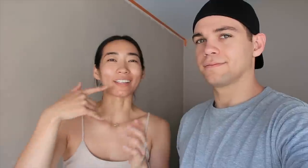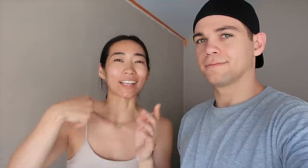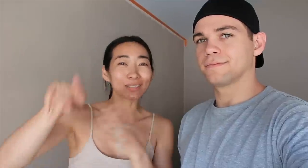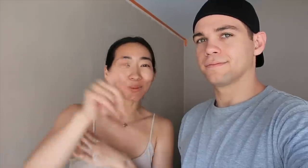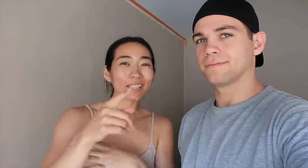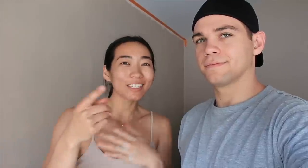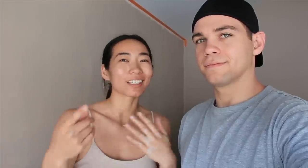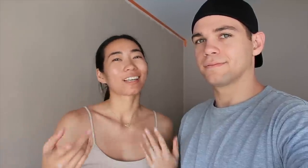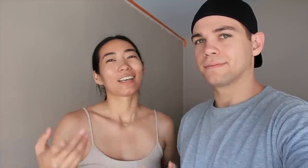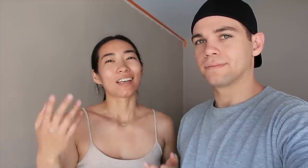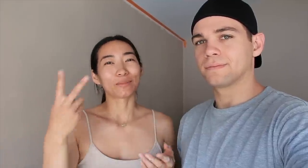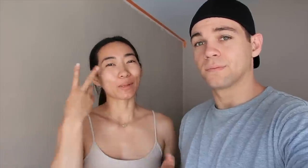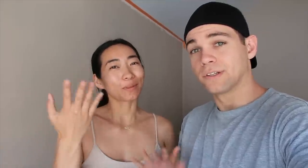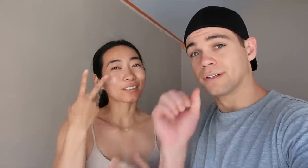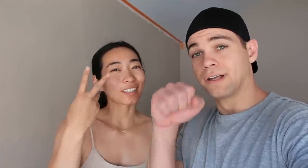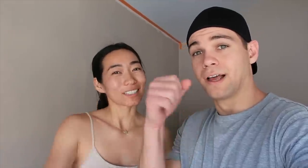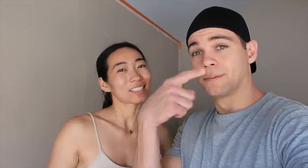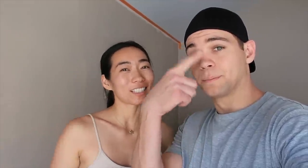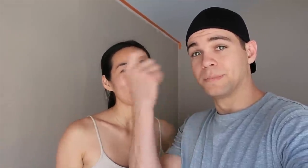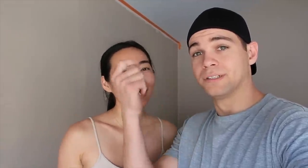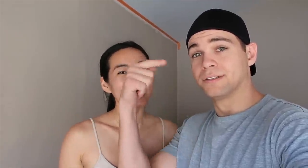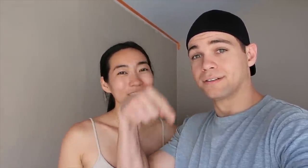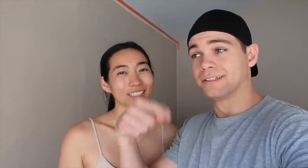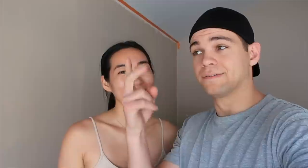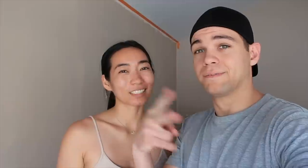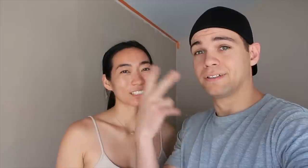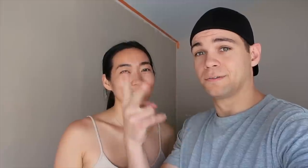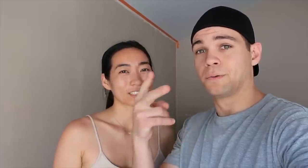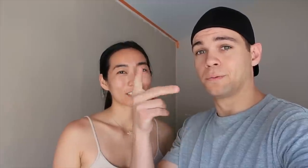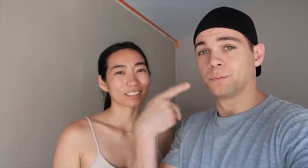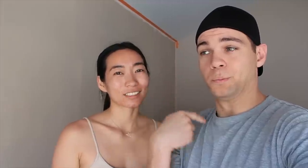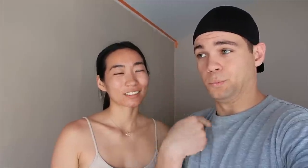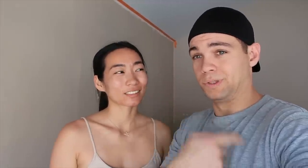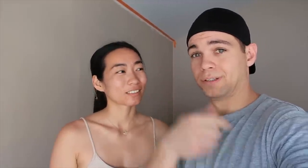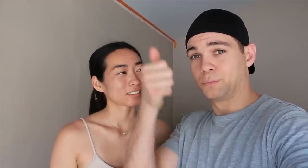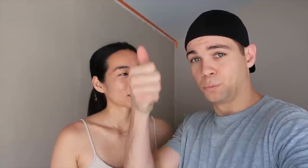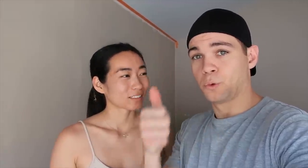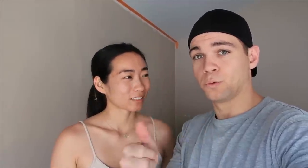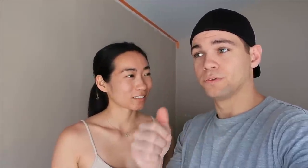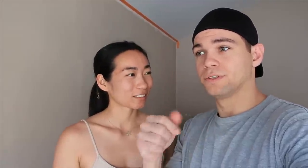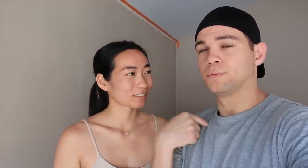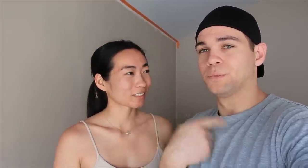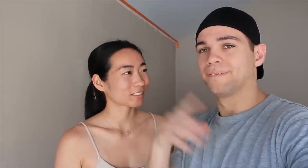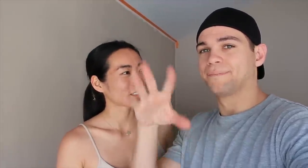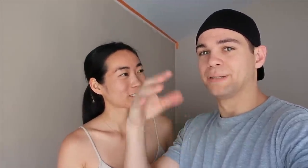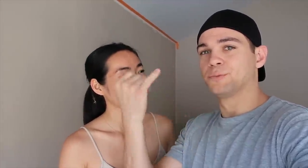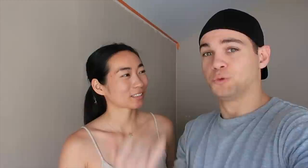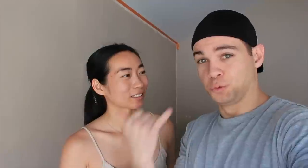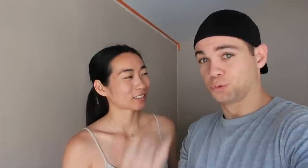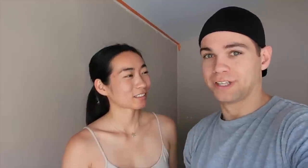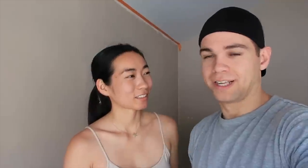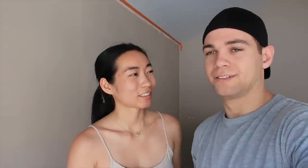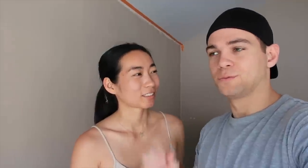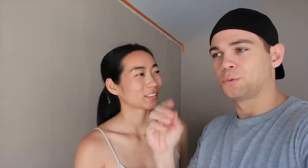by next week, and maybey you'll get to see This video we're posting we filmed today